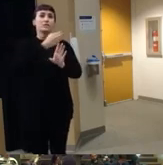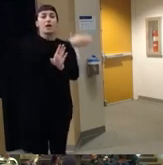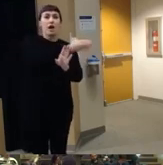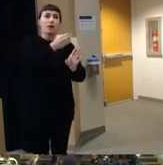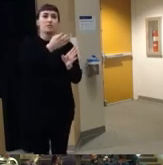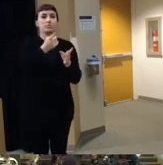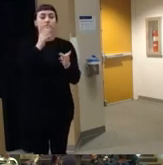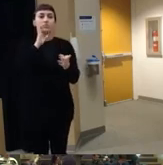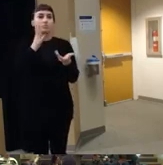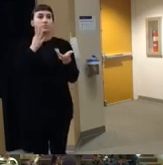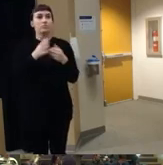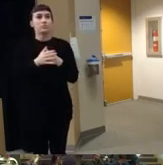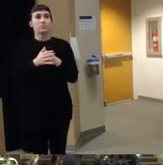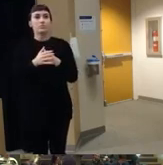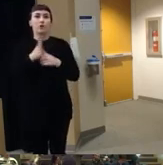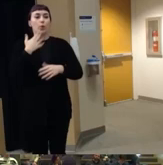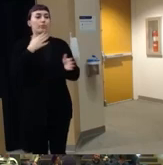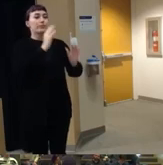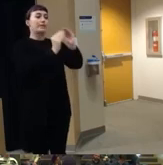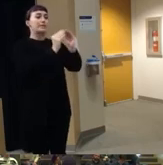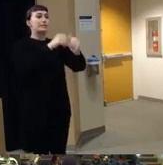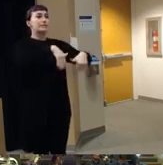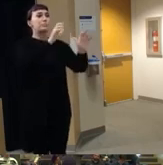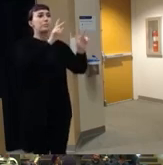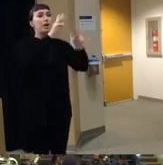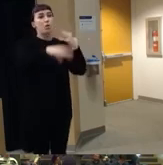patching kids up and and sending them back into the world you know there's a lot of mental health